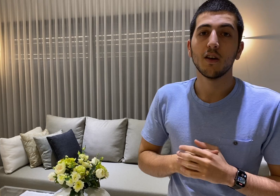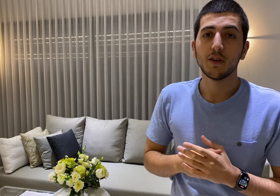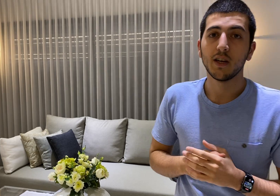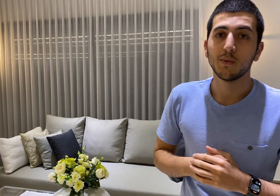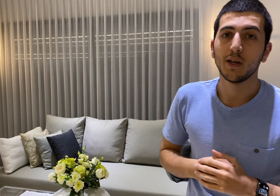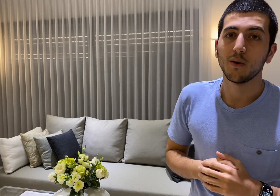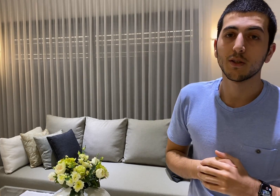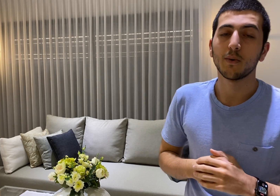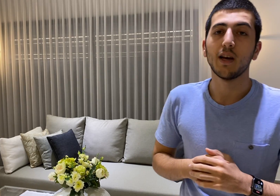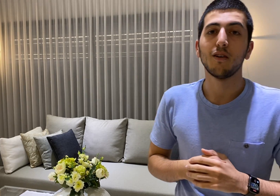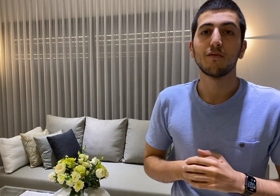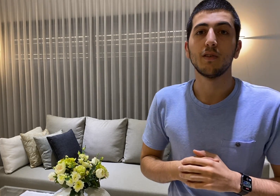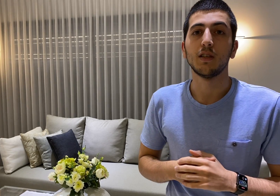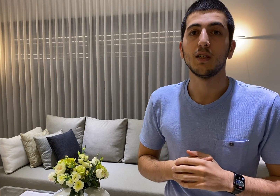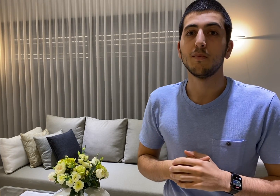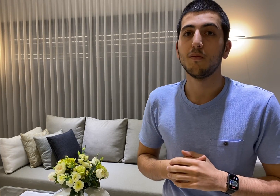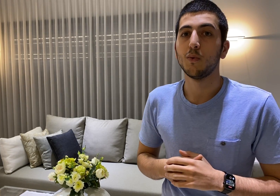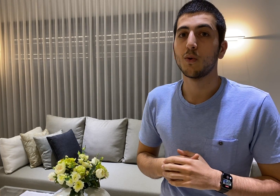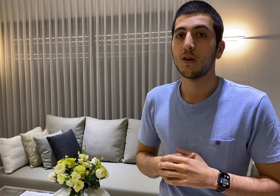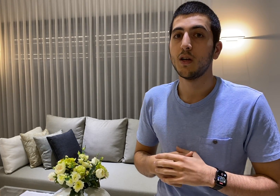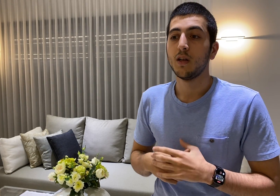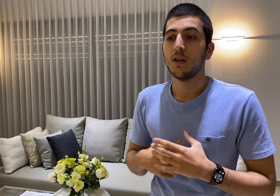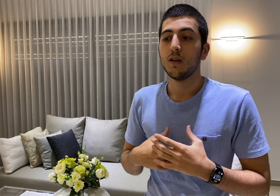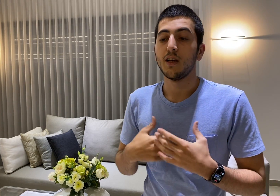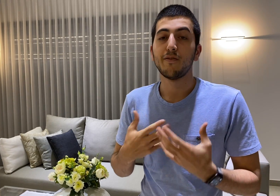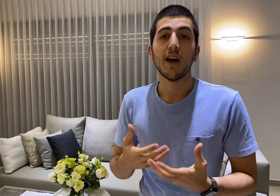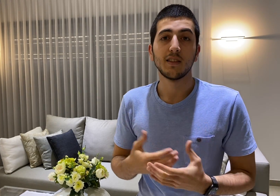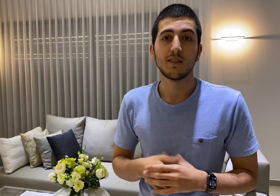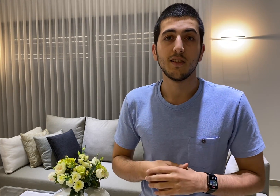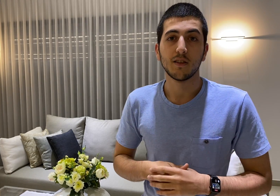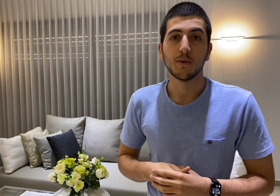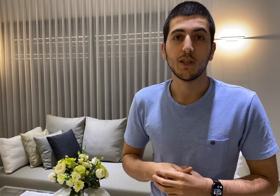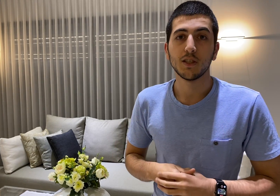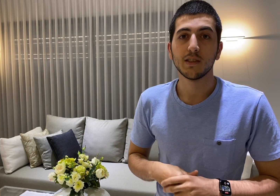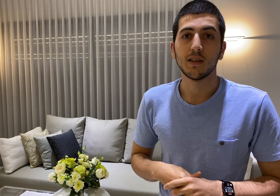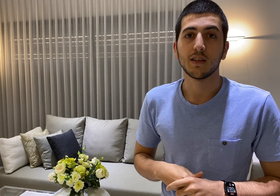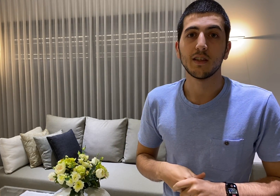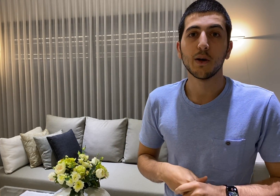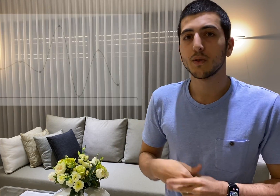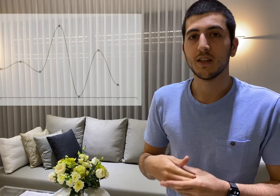other hand we also have more advanced interpolations like the cosine